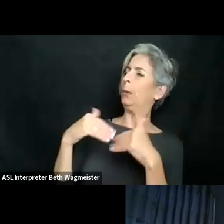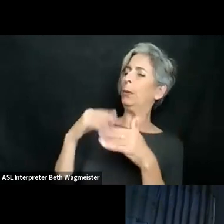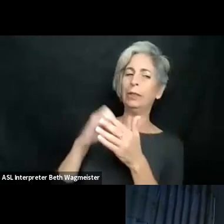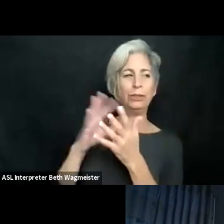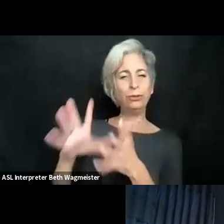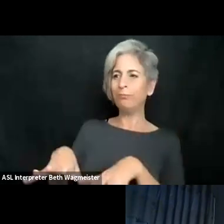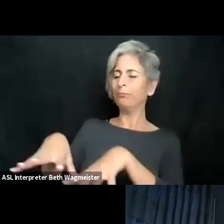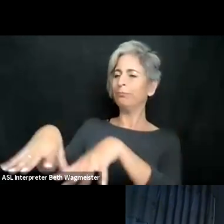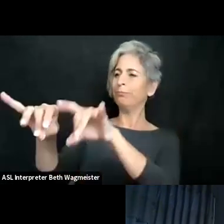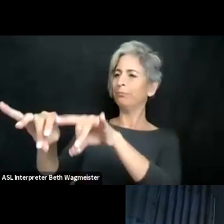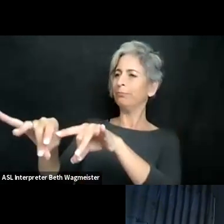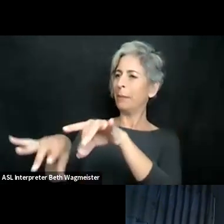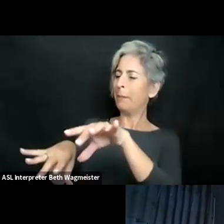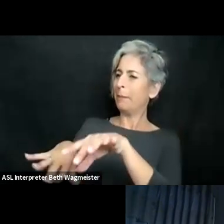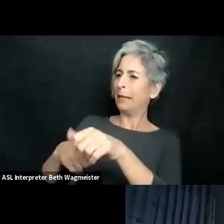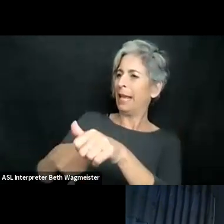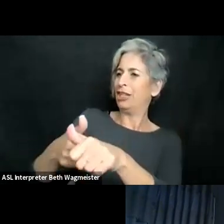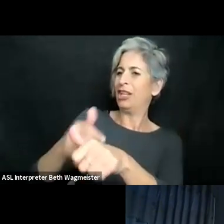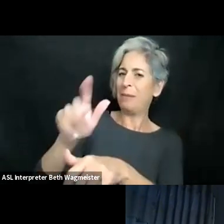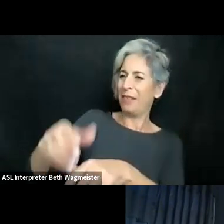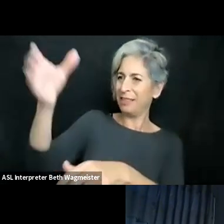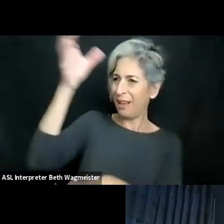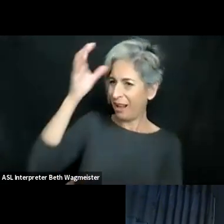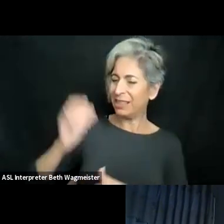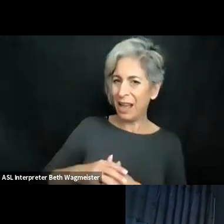really interesting research and in teaching, and I see that students are